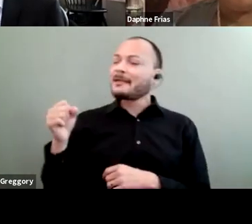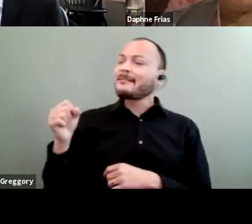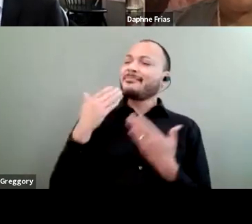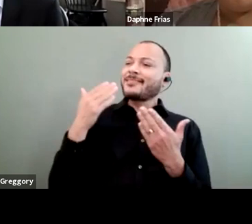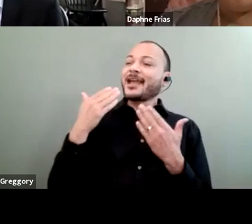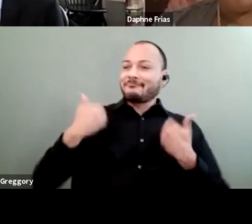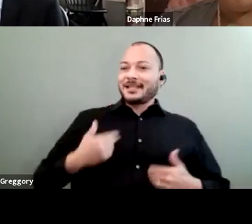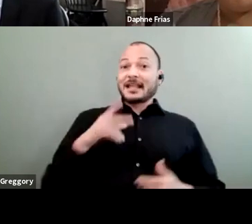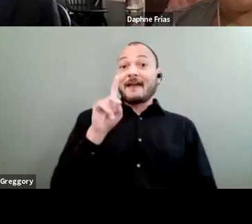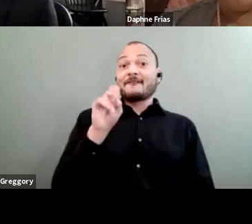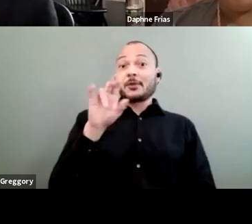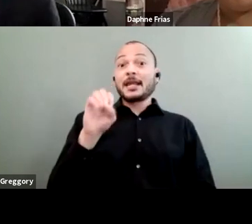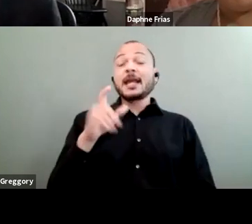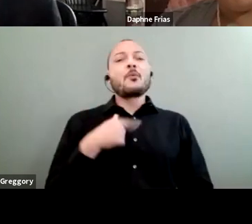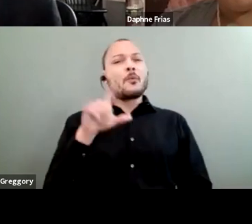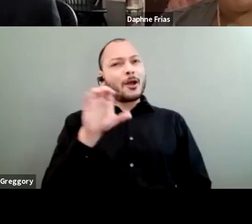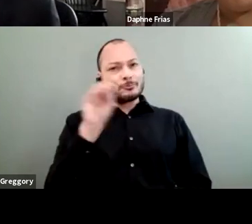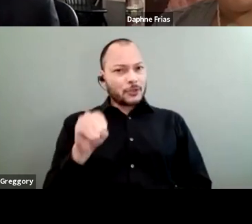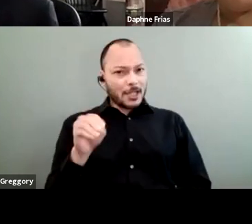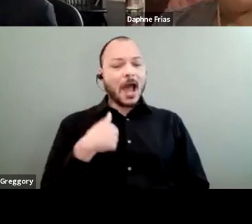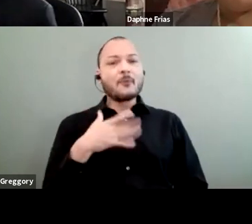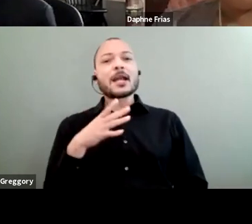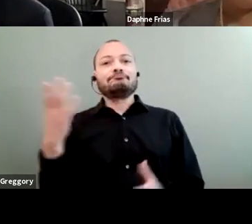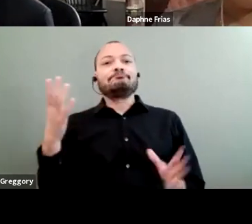I 100% want to echo what Daphne said.